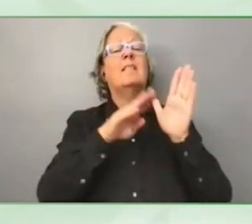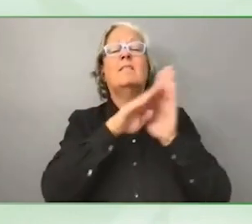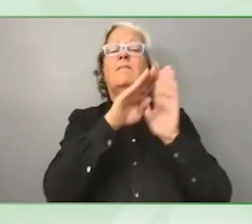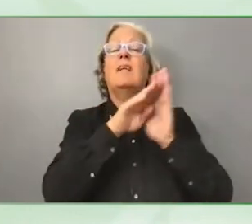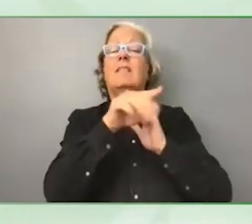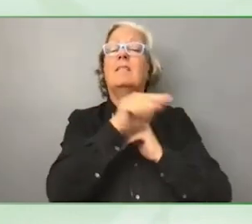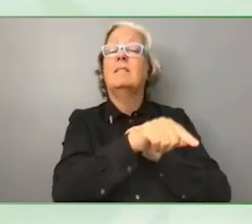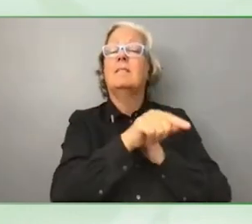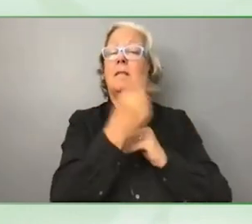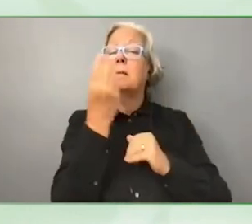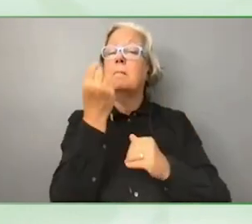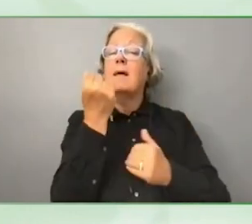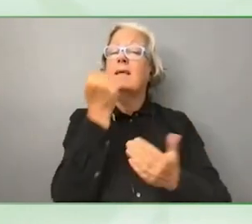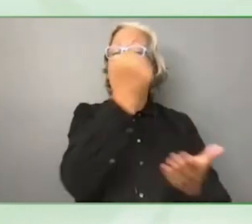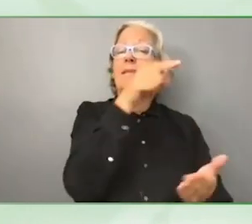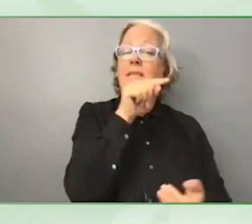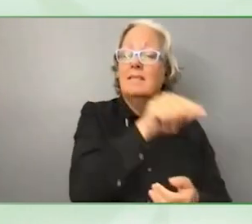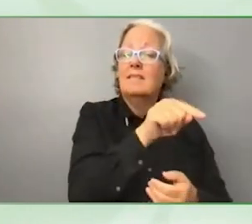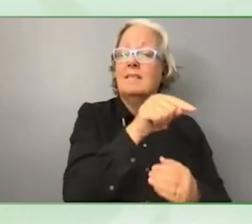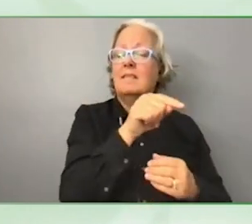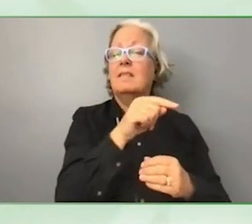primarily and with the private-sector.